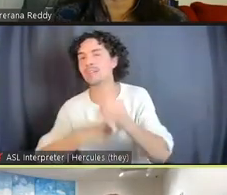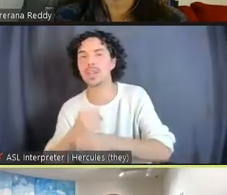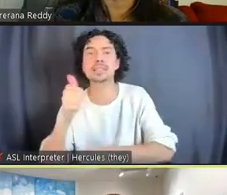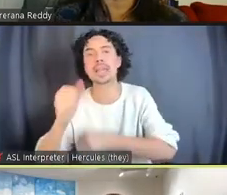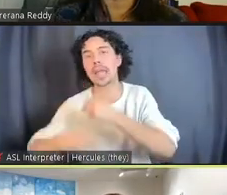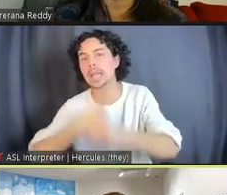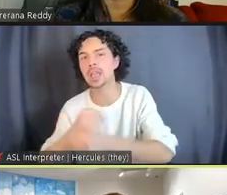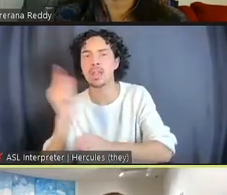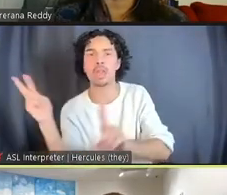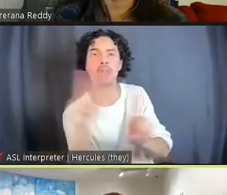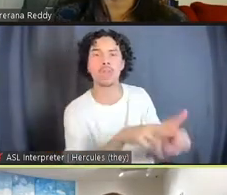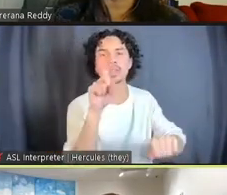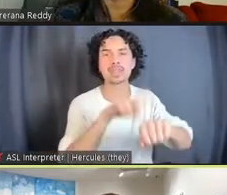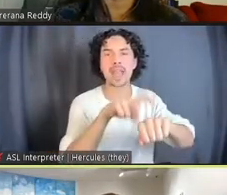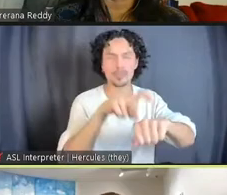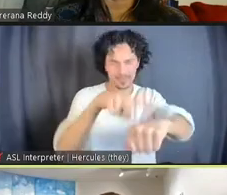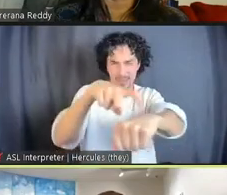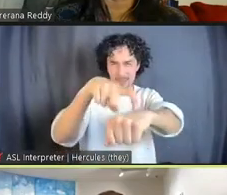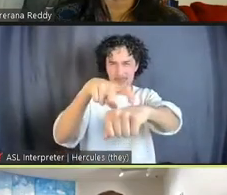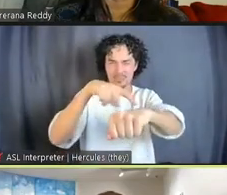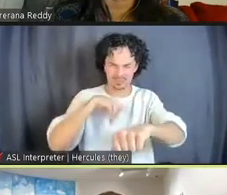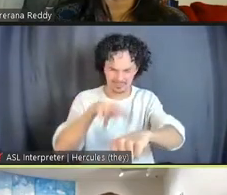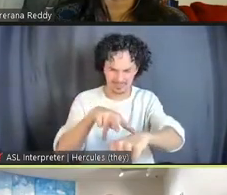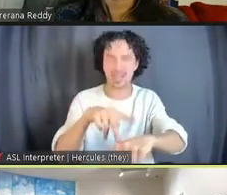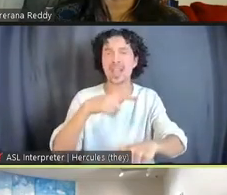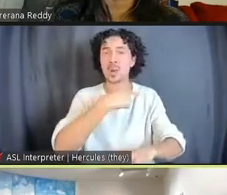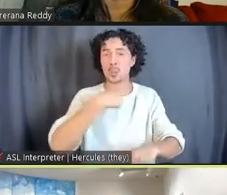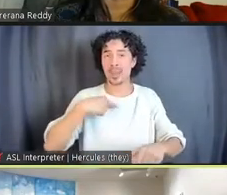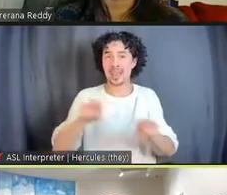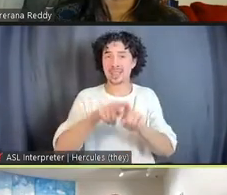I don't think we've really thought through as a society, that kind of use